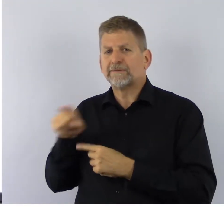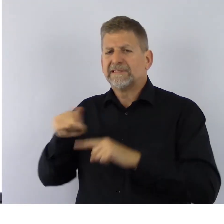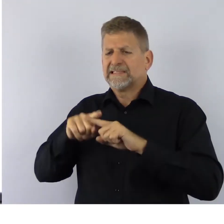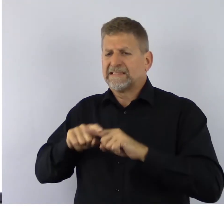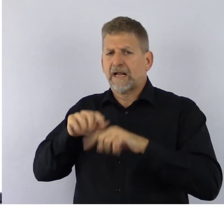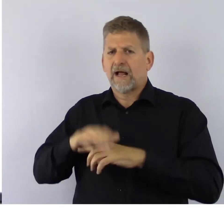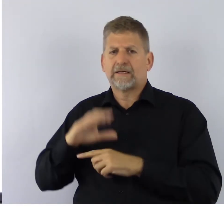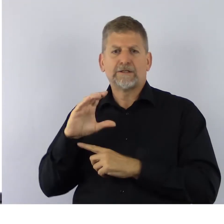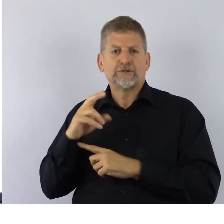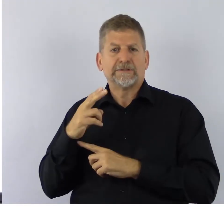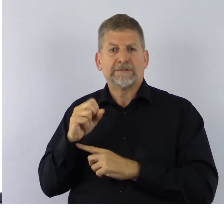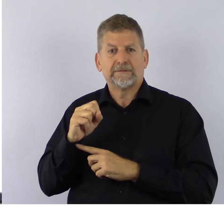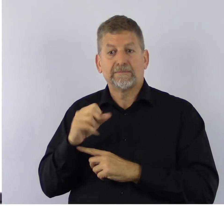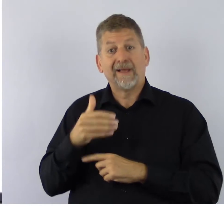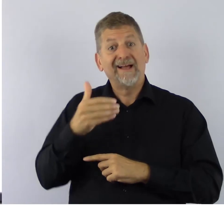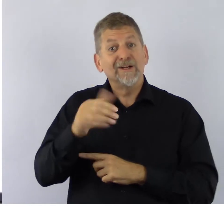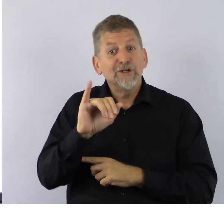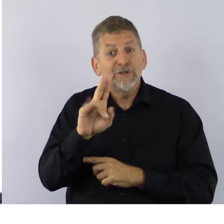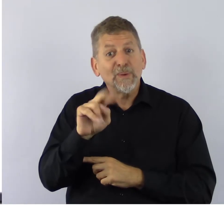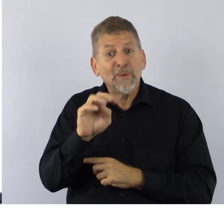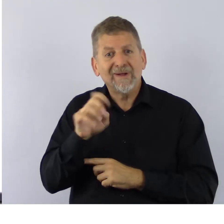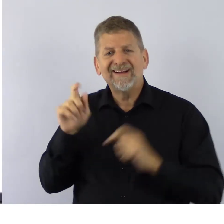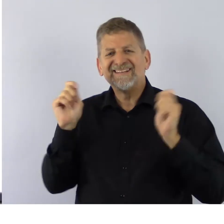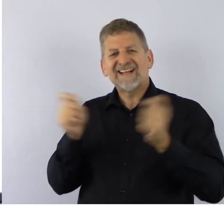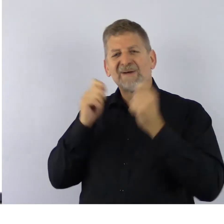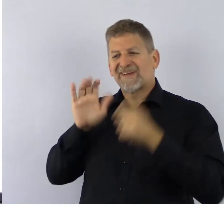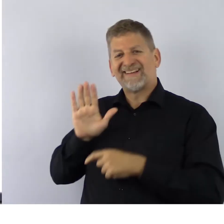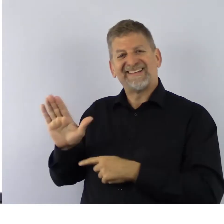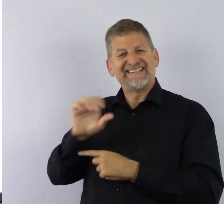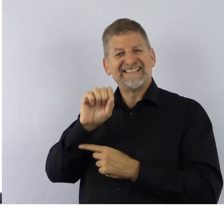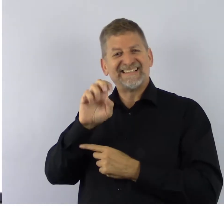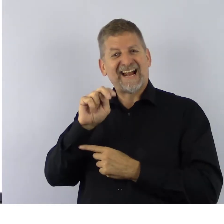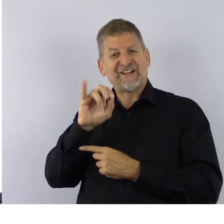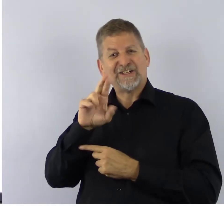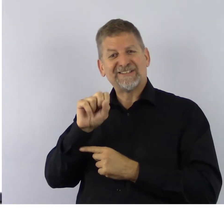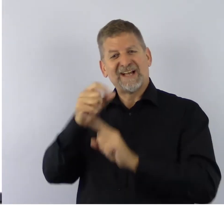and in June, we celebrate Seniors’ Month in Canada.